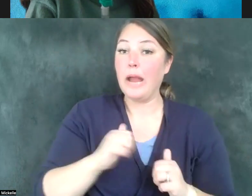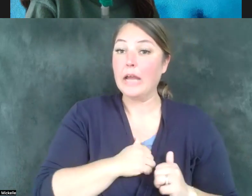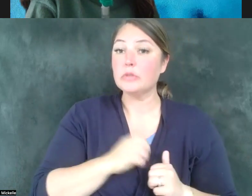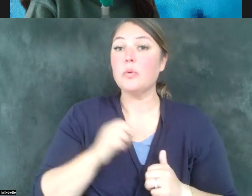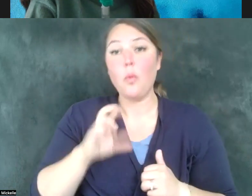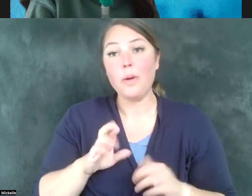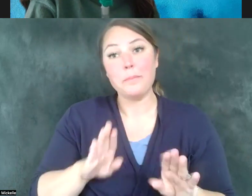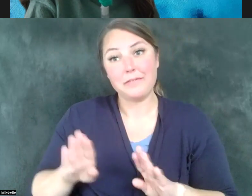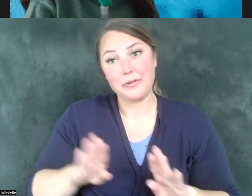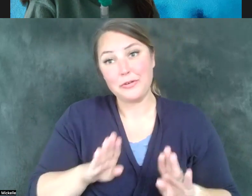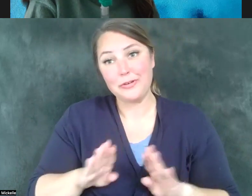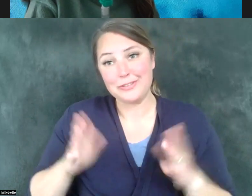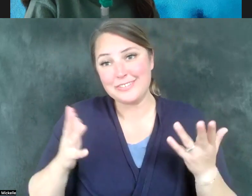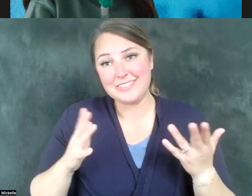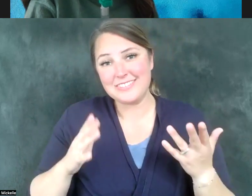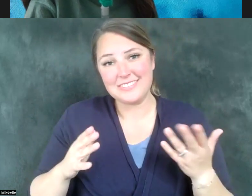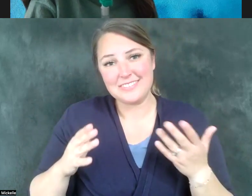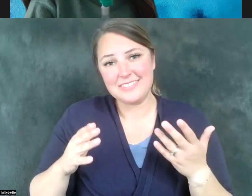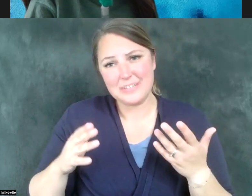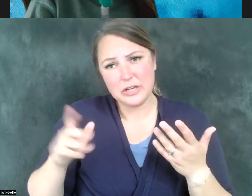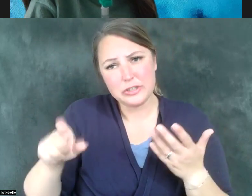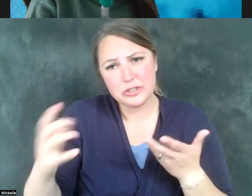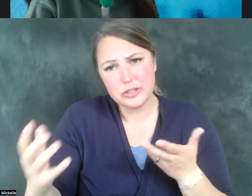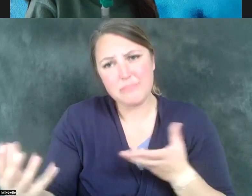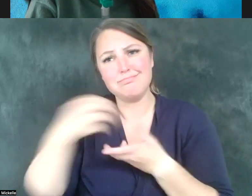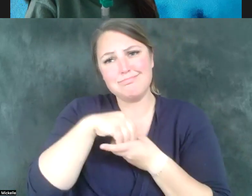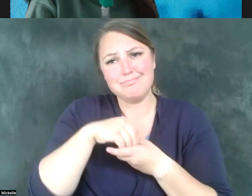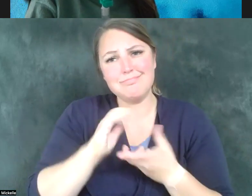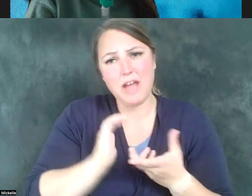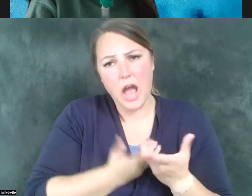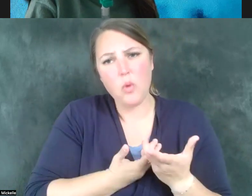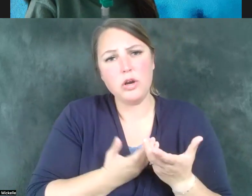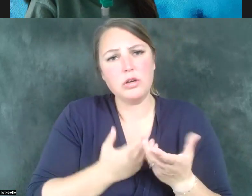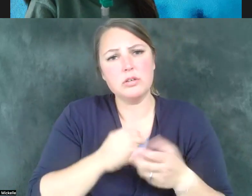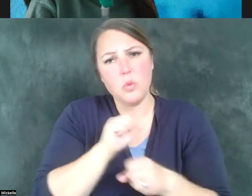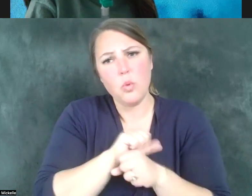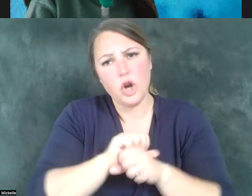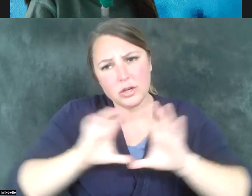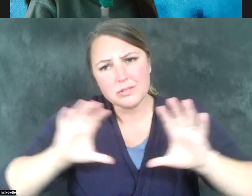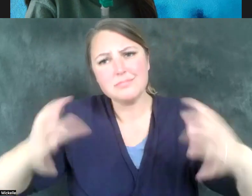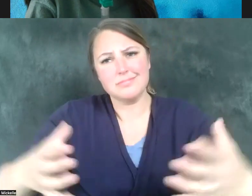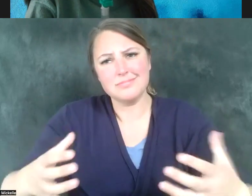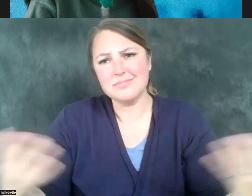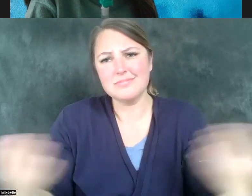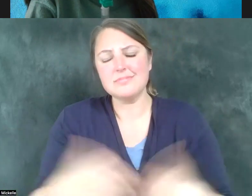practices from having a meaningful part in our economic workplace settings. So I